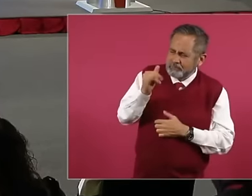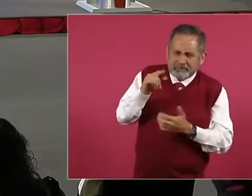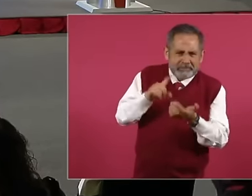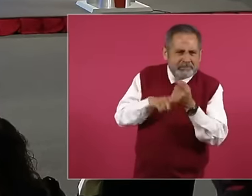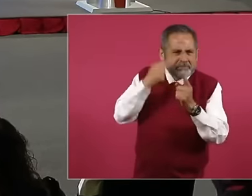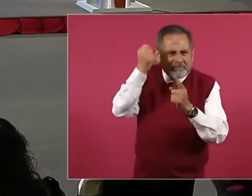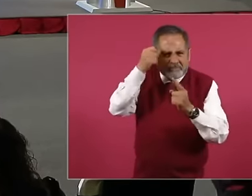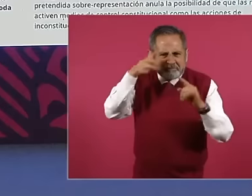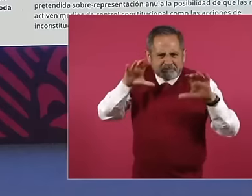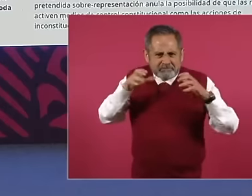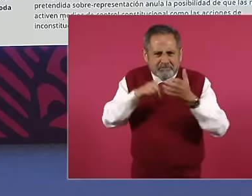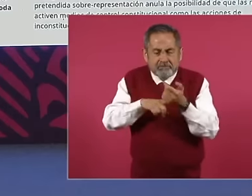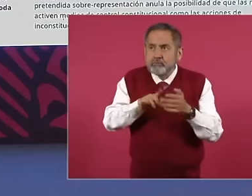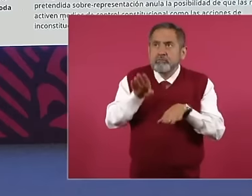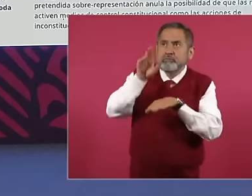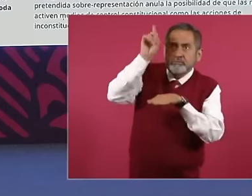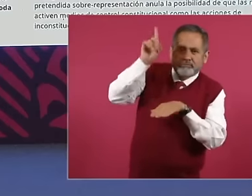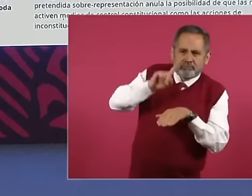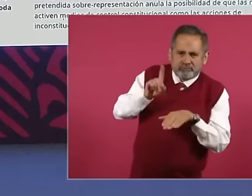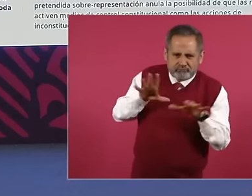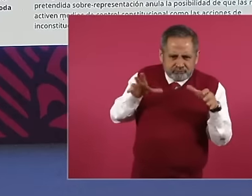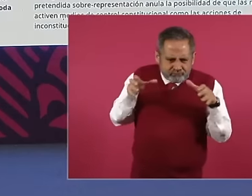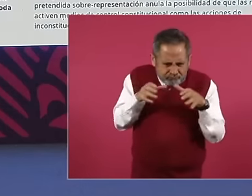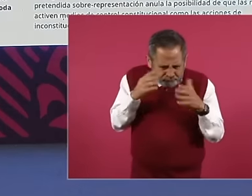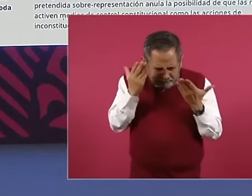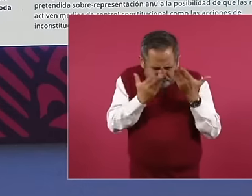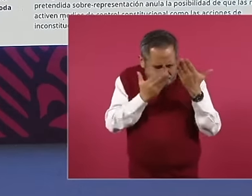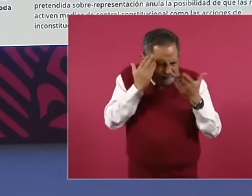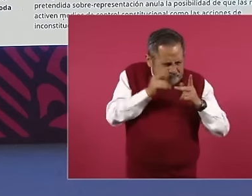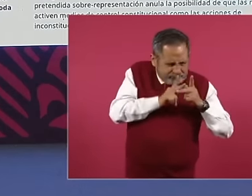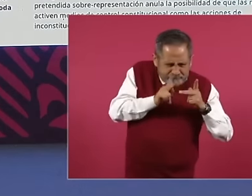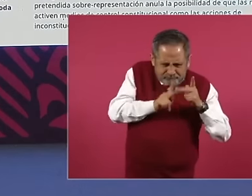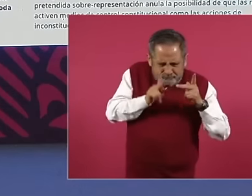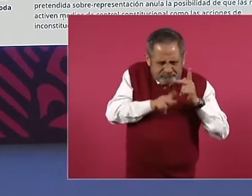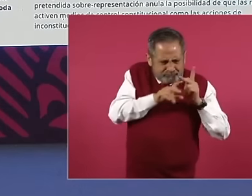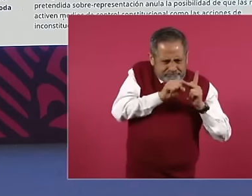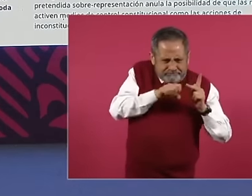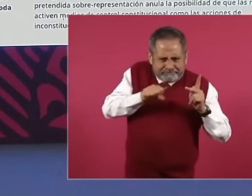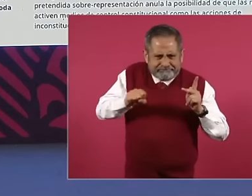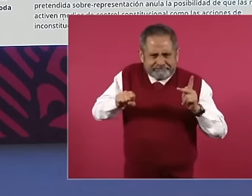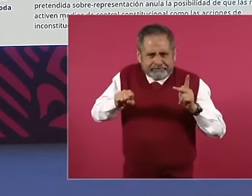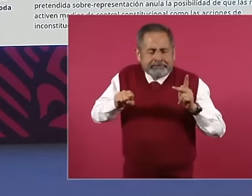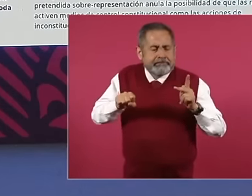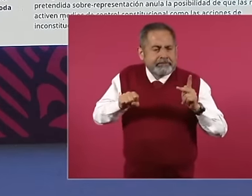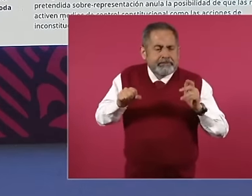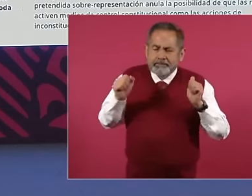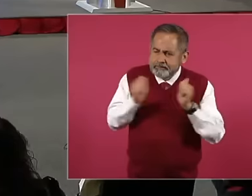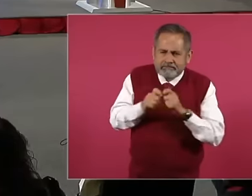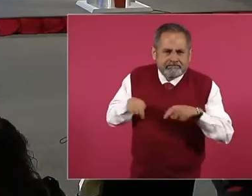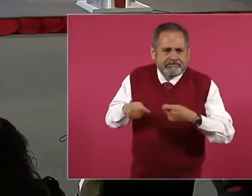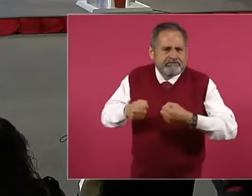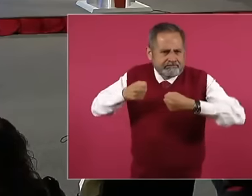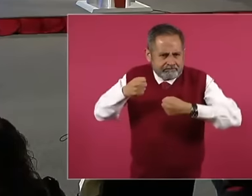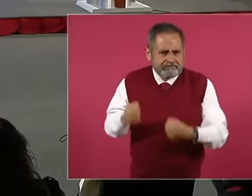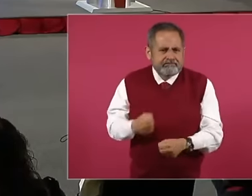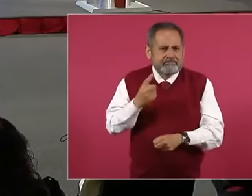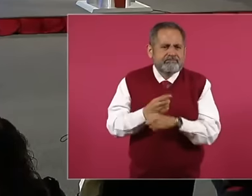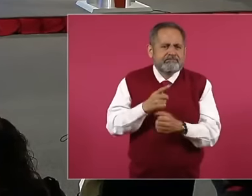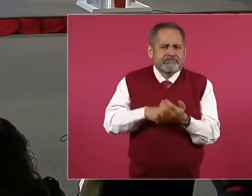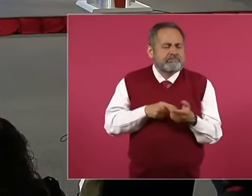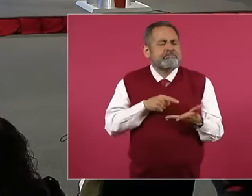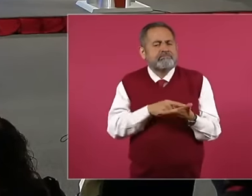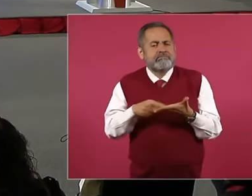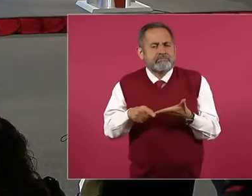eh And it is a